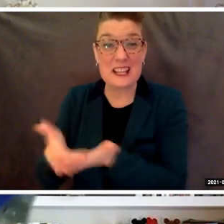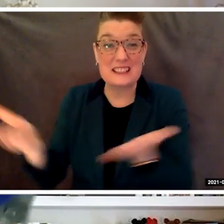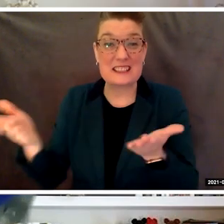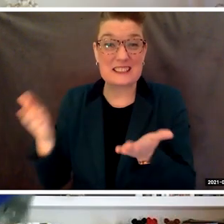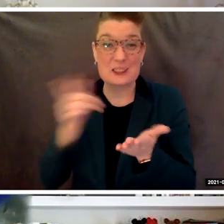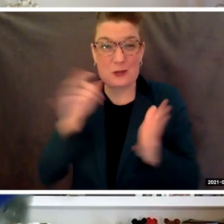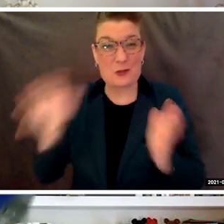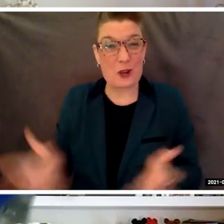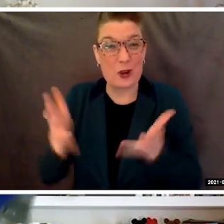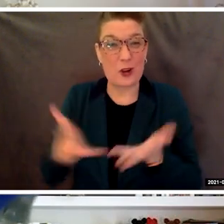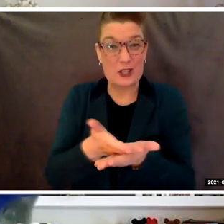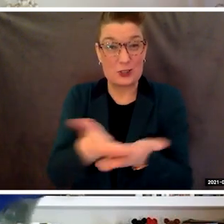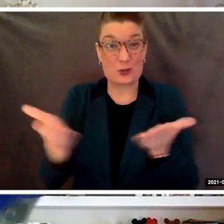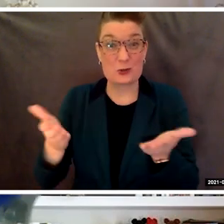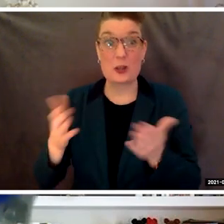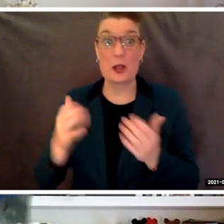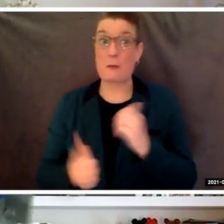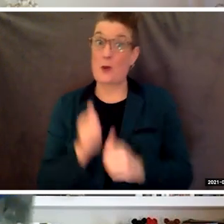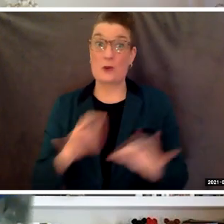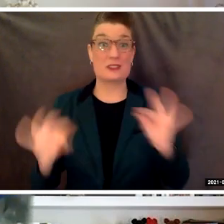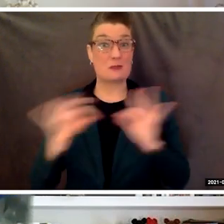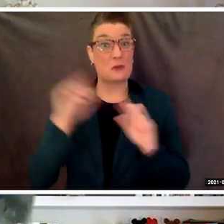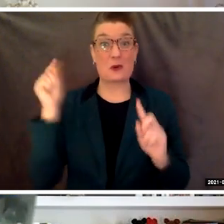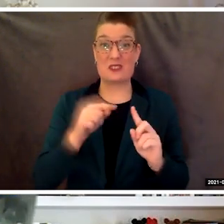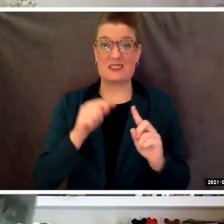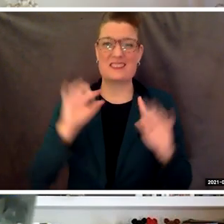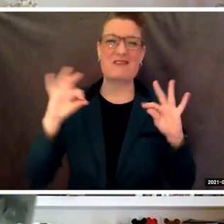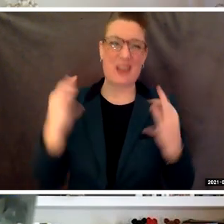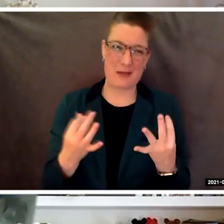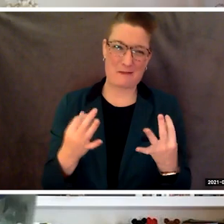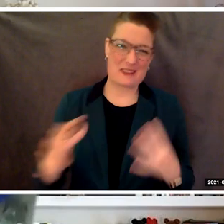and most of all, your family, your mom, dad,